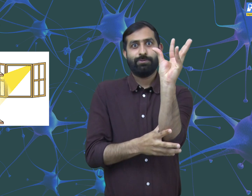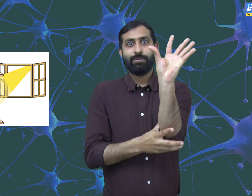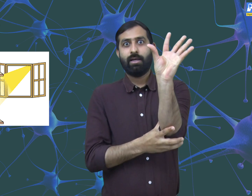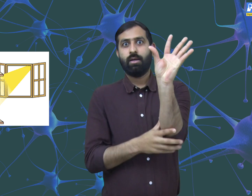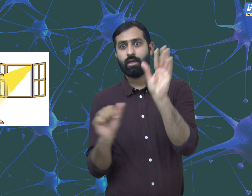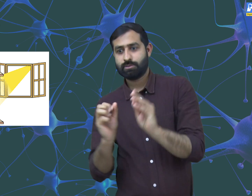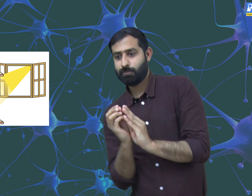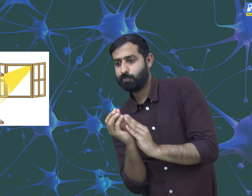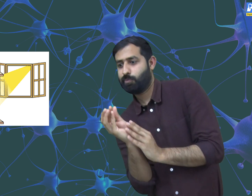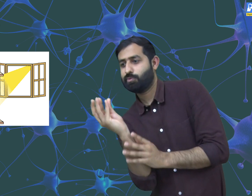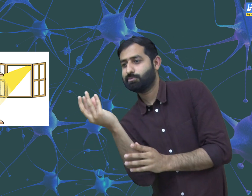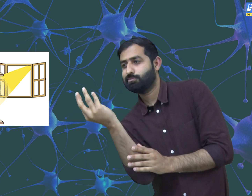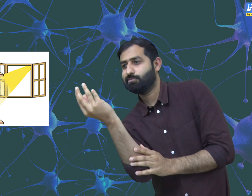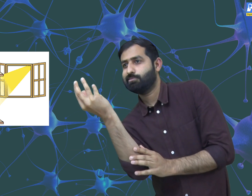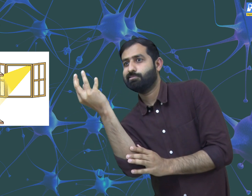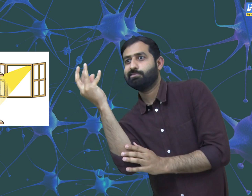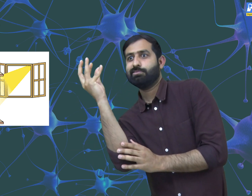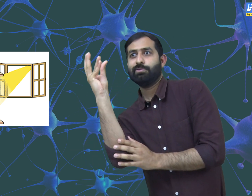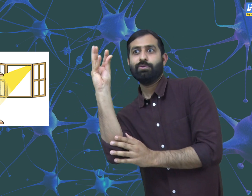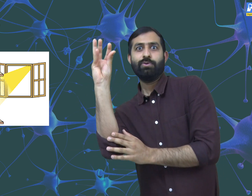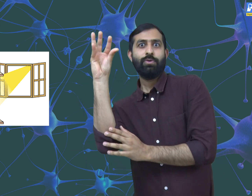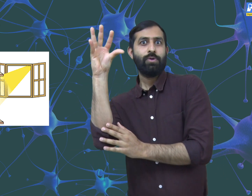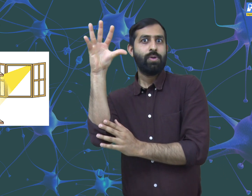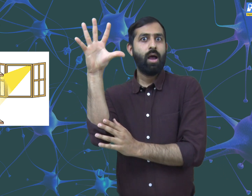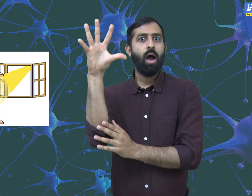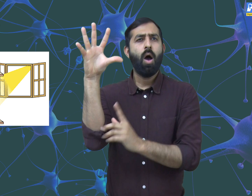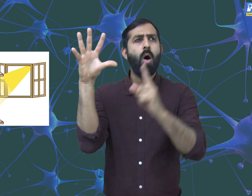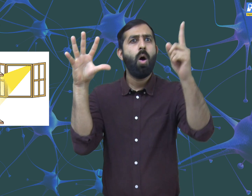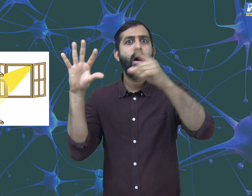that the plant grows in the direction of sunlight.